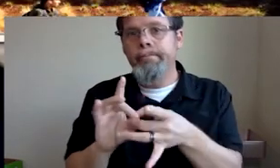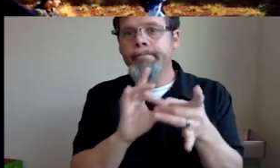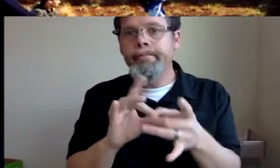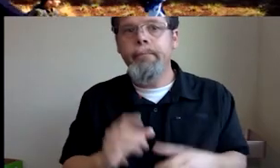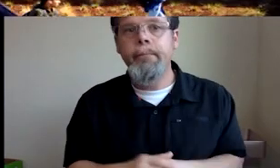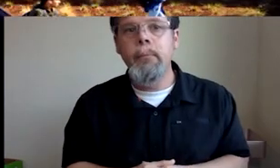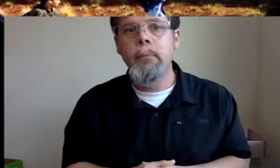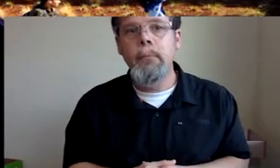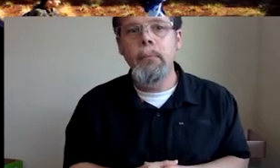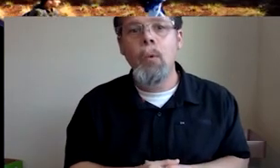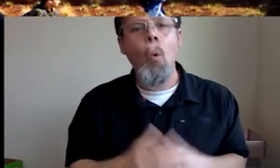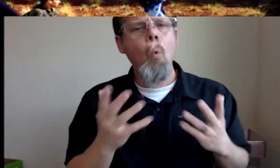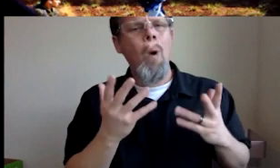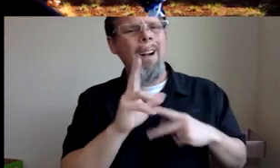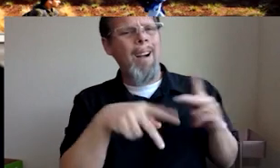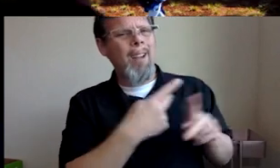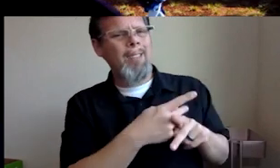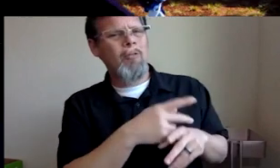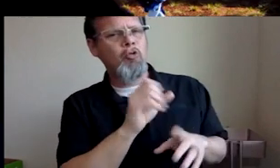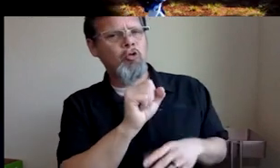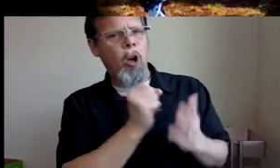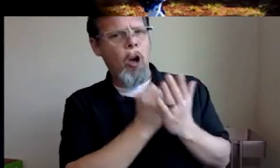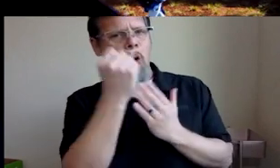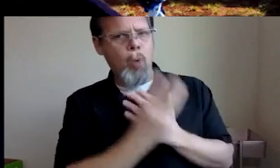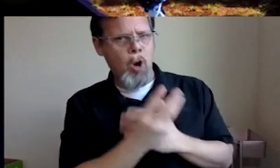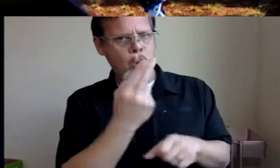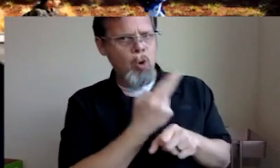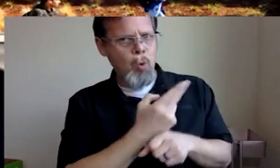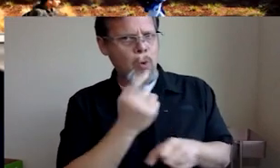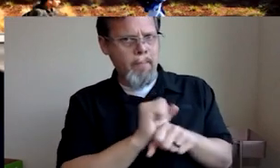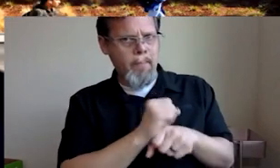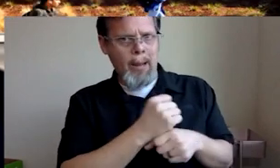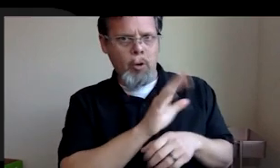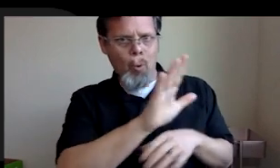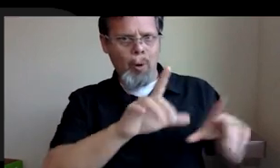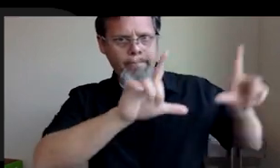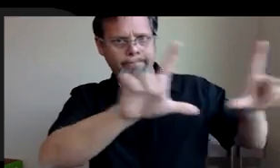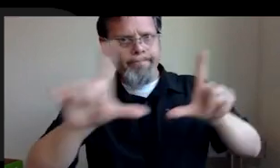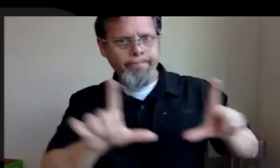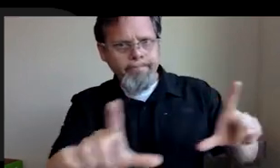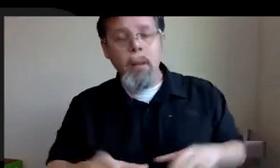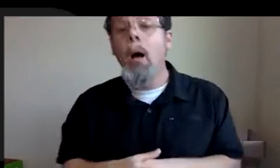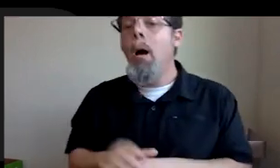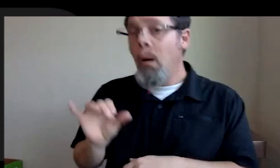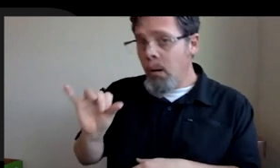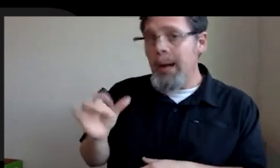which is what type of software do you use to make your scenes? OK, so I'll talk about professionally